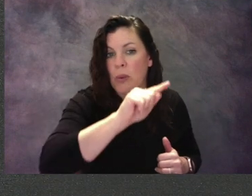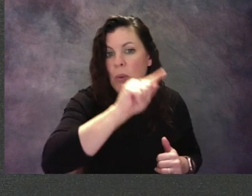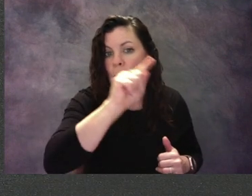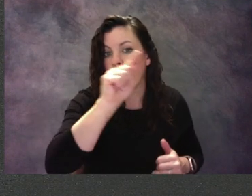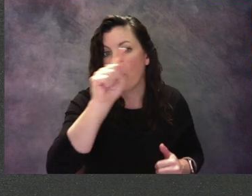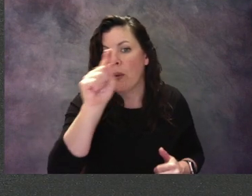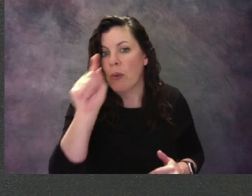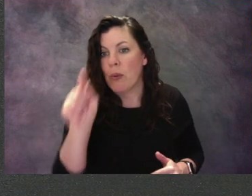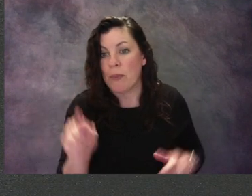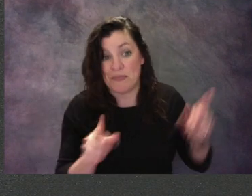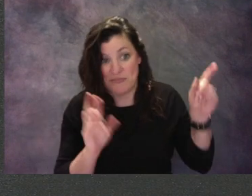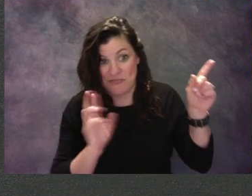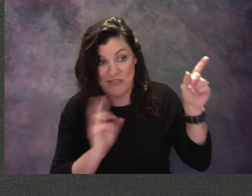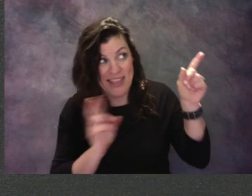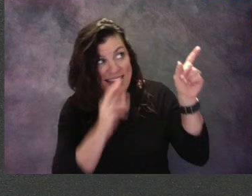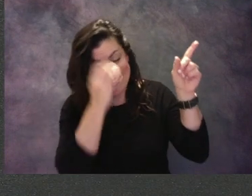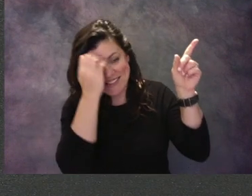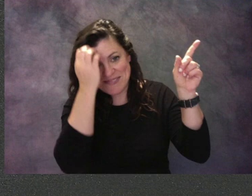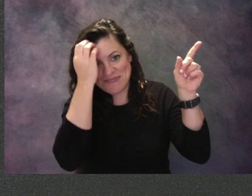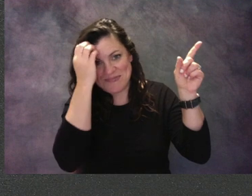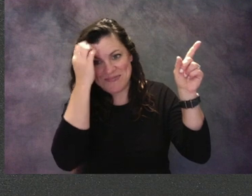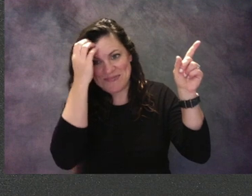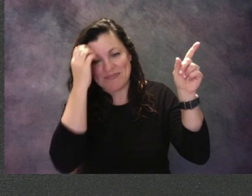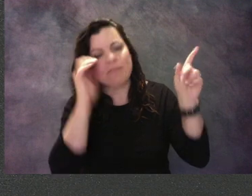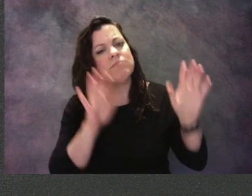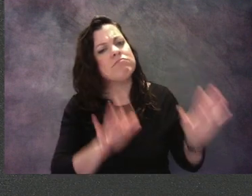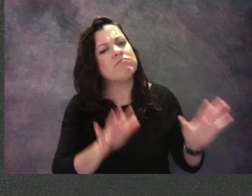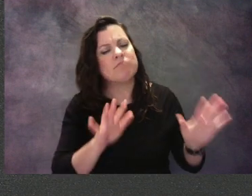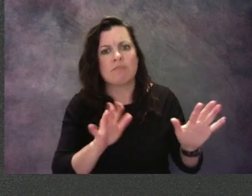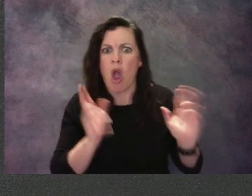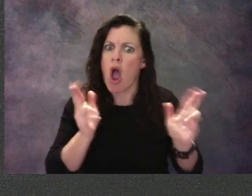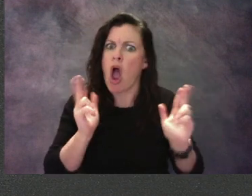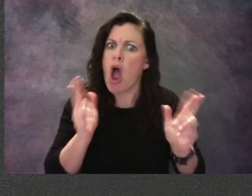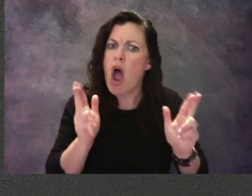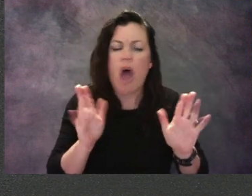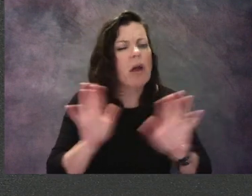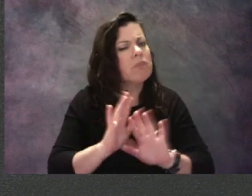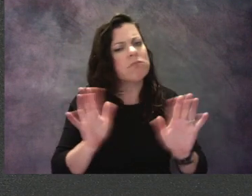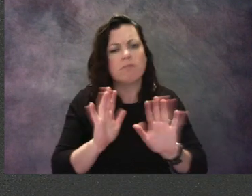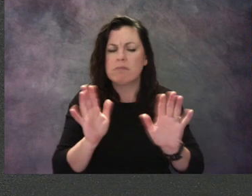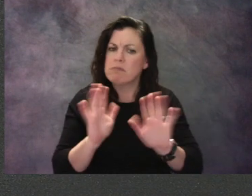When I'm ready. So take your time. Had a little curve on it, didn't it?